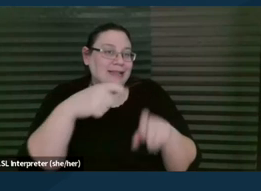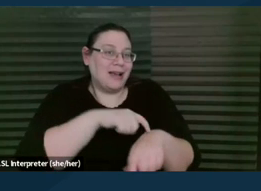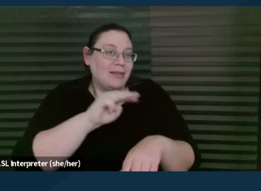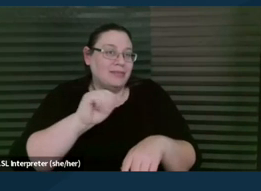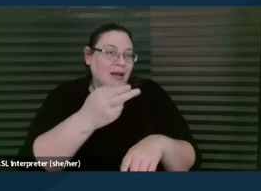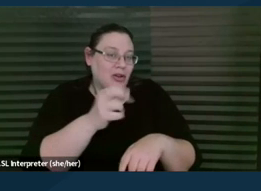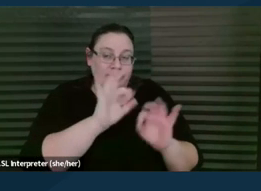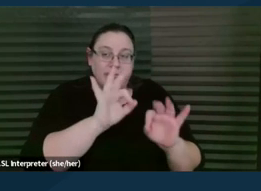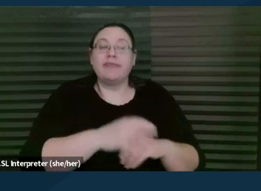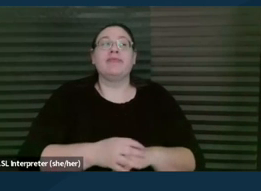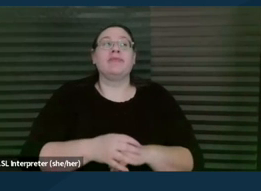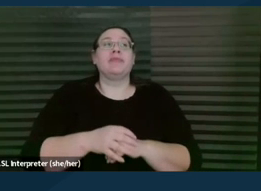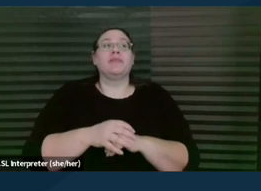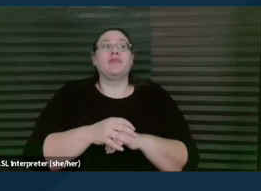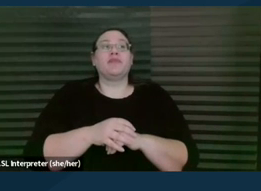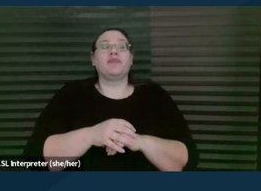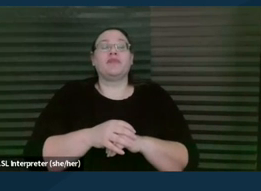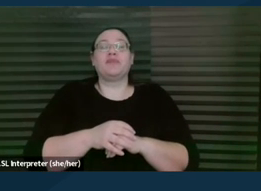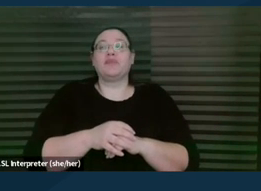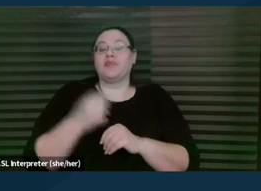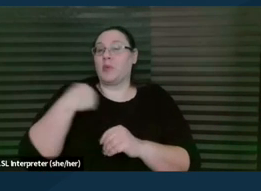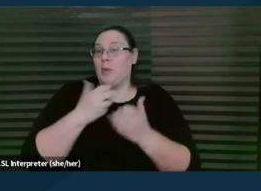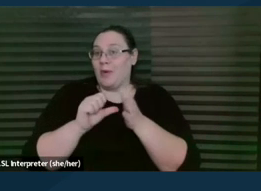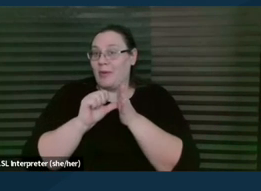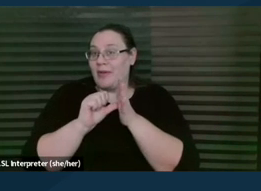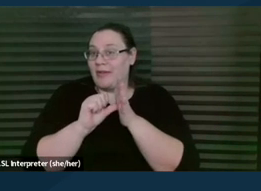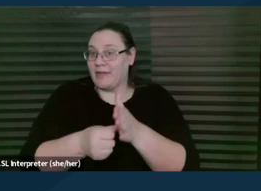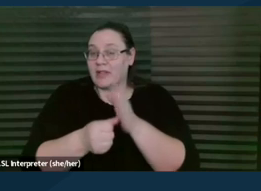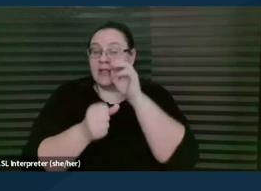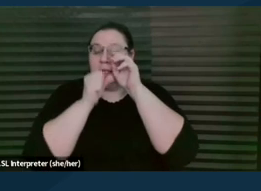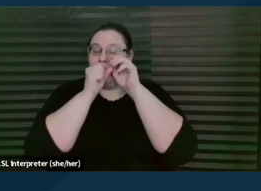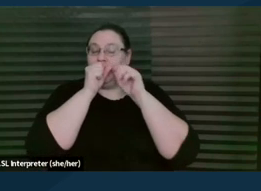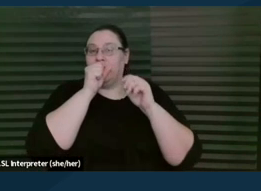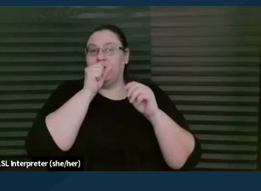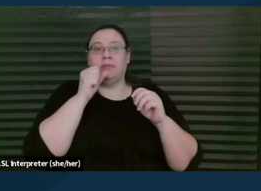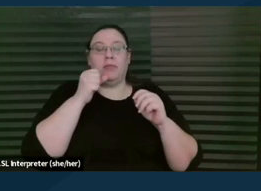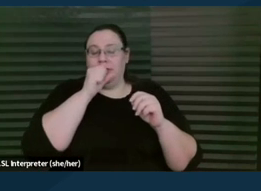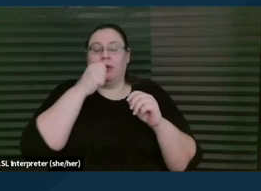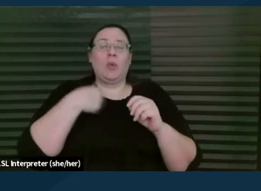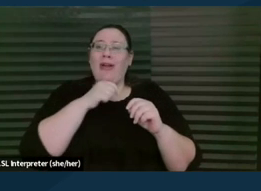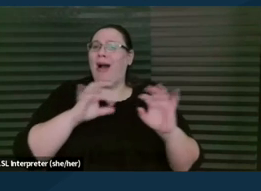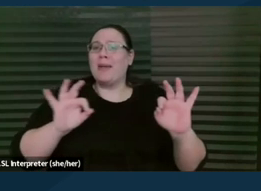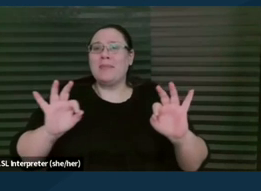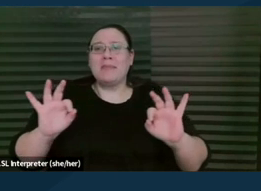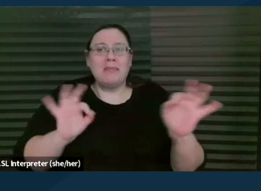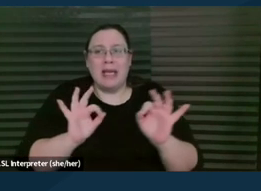We really wanted to emphasize that we're not trying to minimize the role of